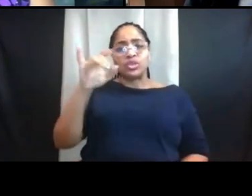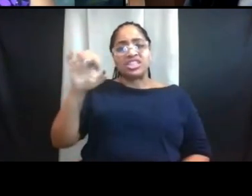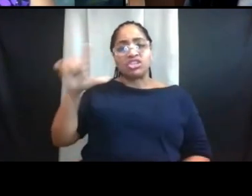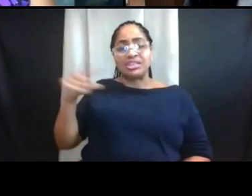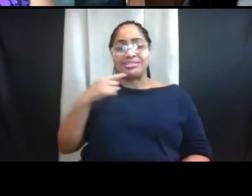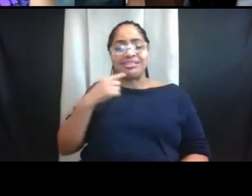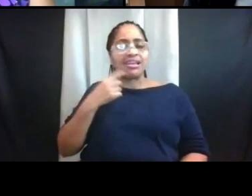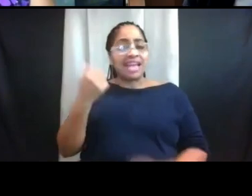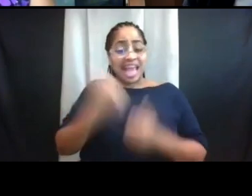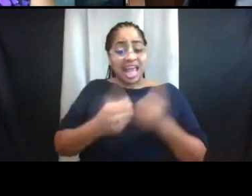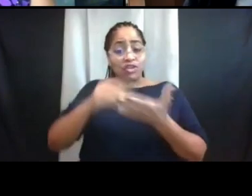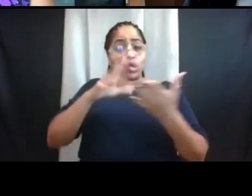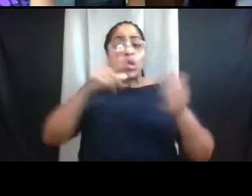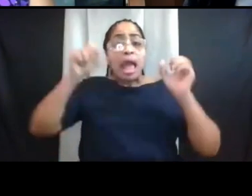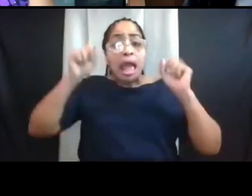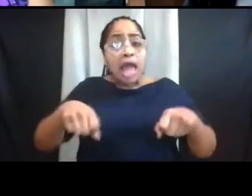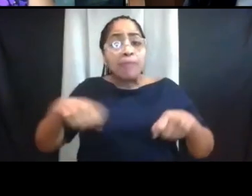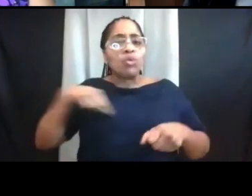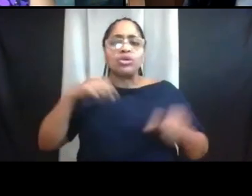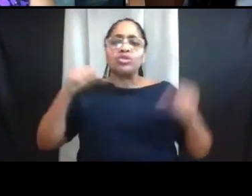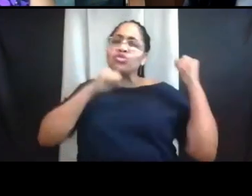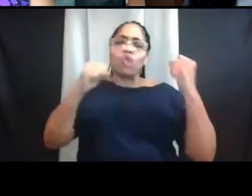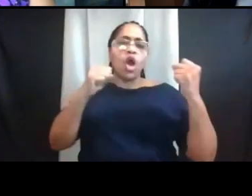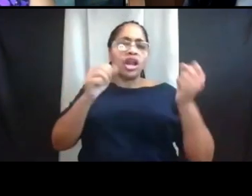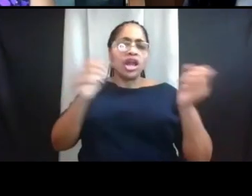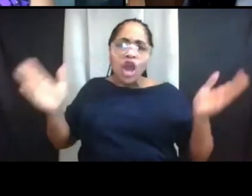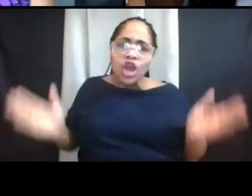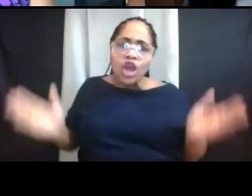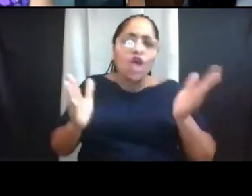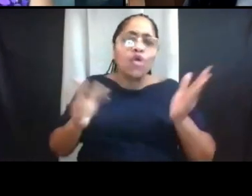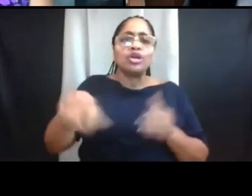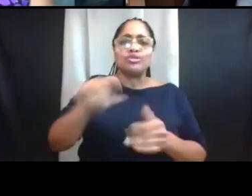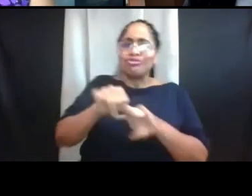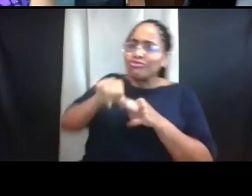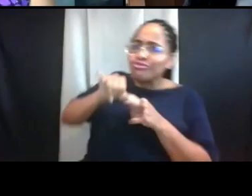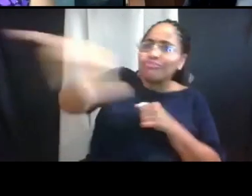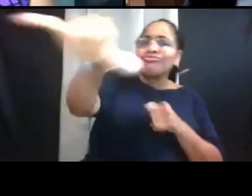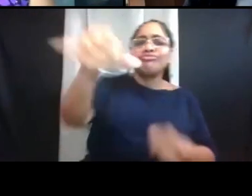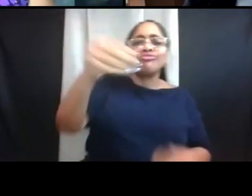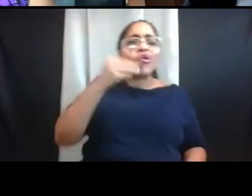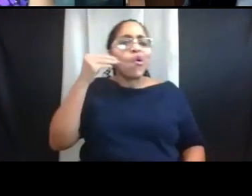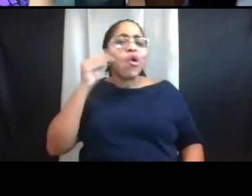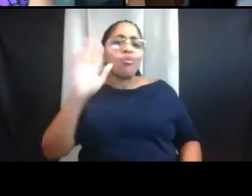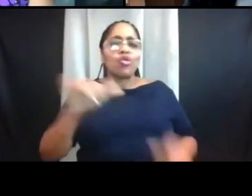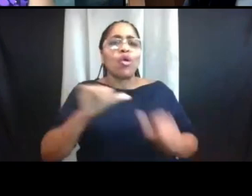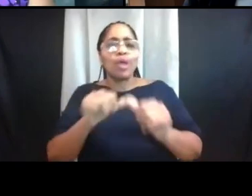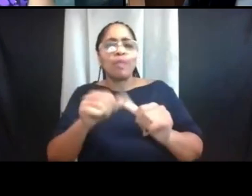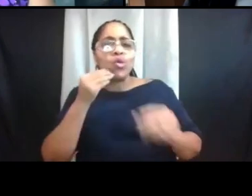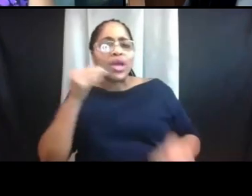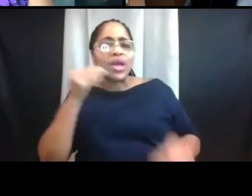we are strongly encouraging you to remain at home at your permanent residence during winter '21.